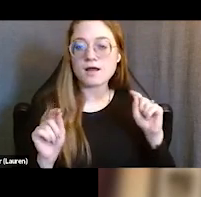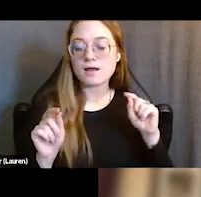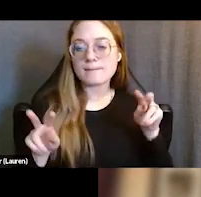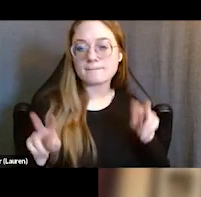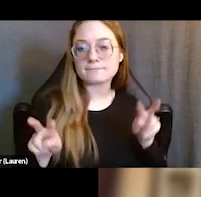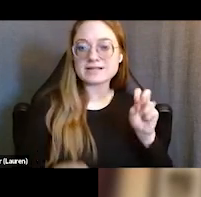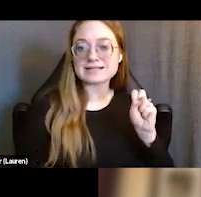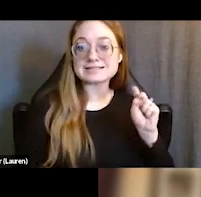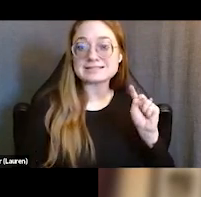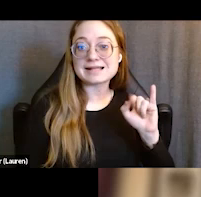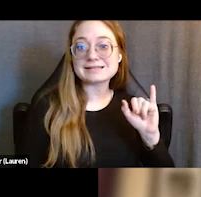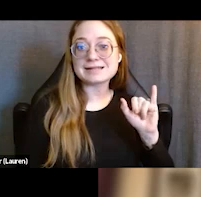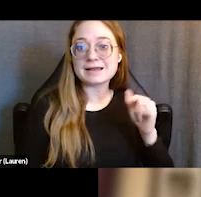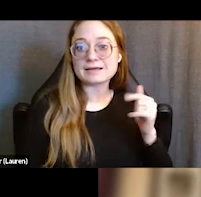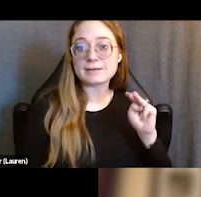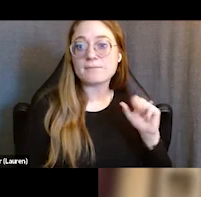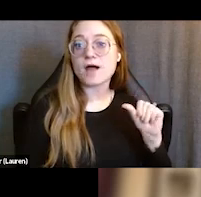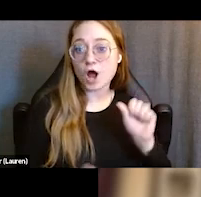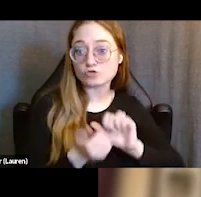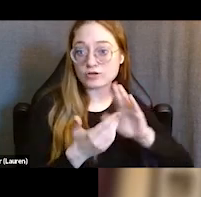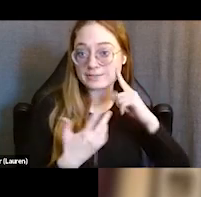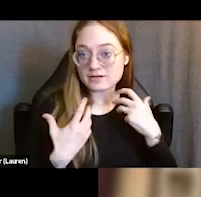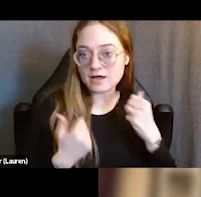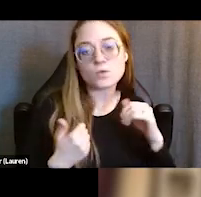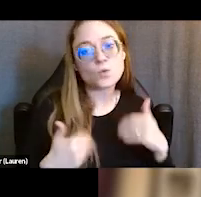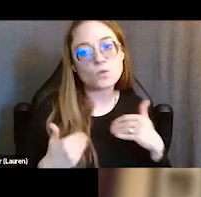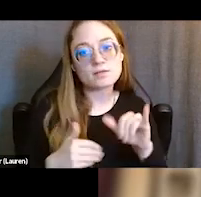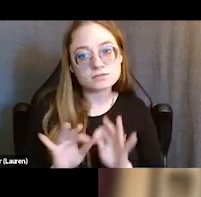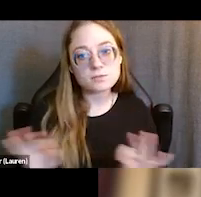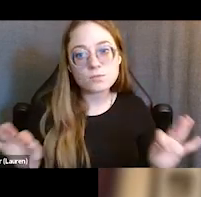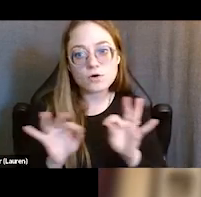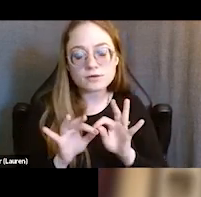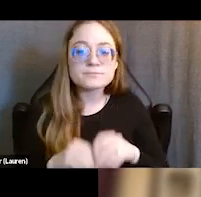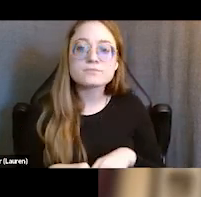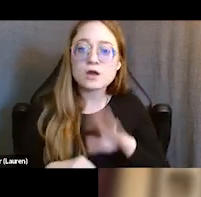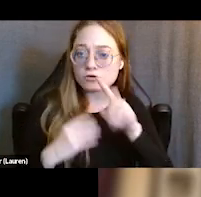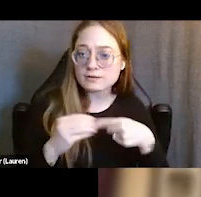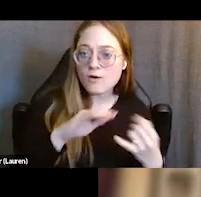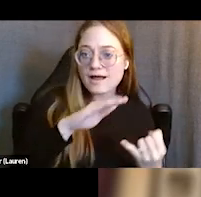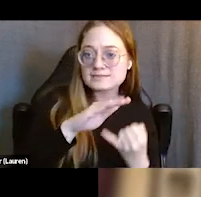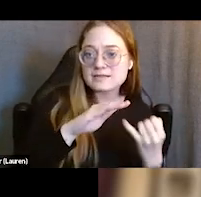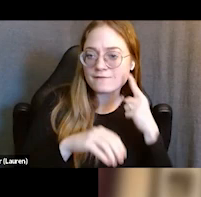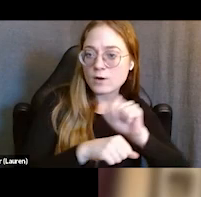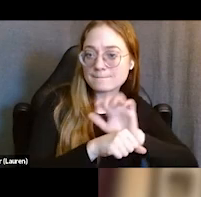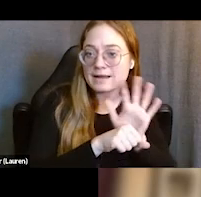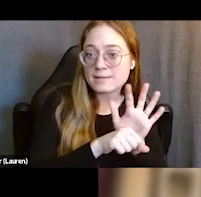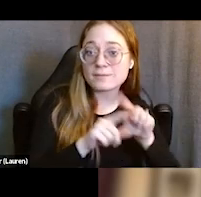is also really crucial. I've also mentioned a bit about isolation due the pandemic, but this third challenge here around TAY